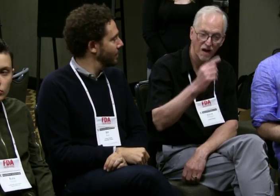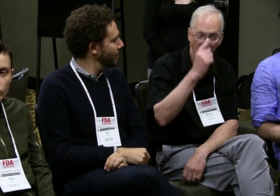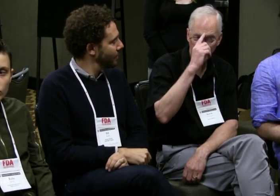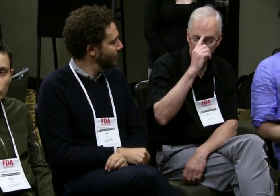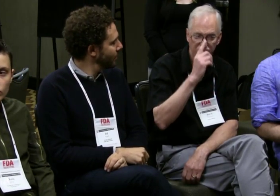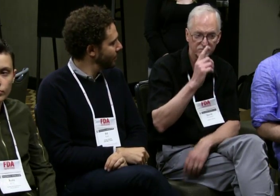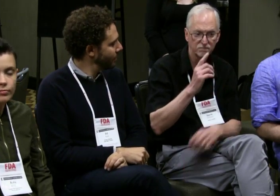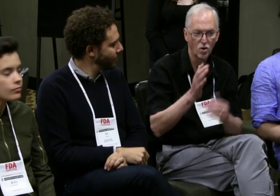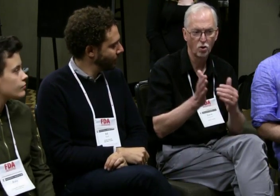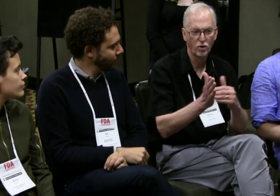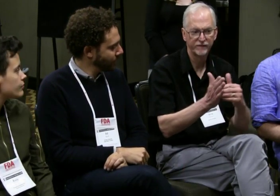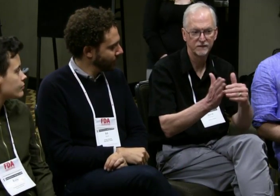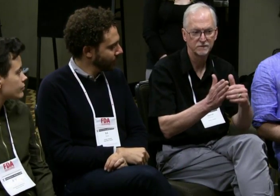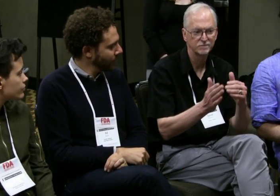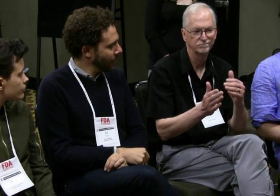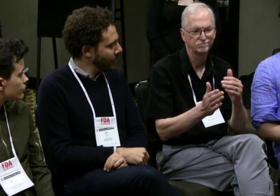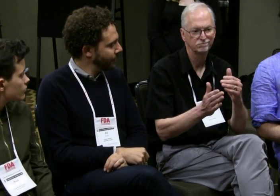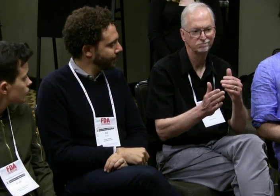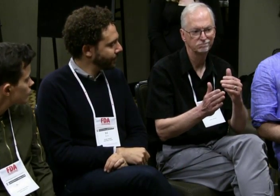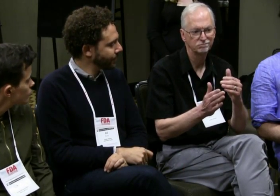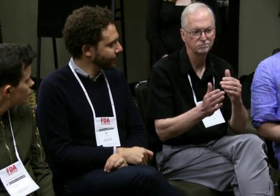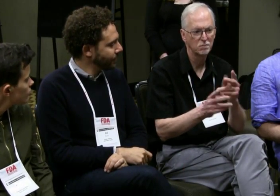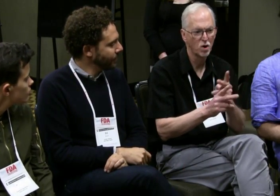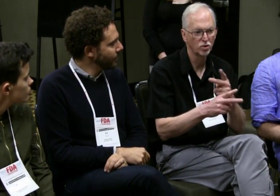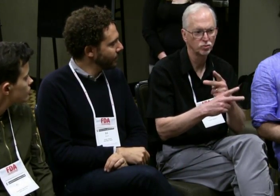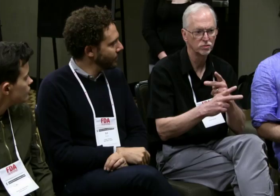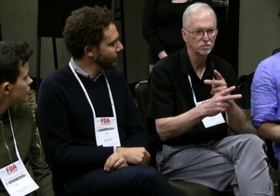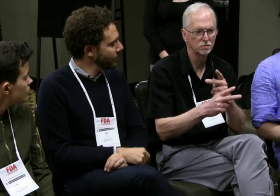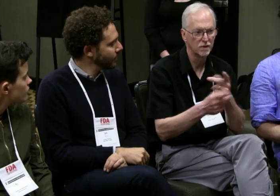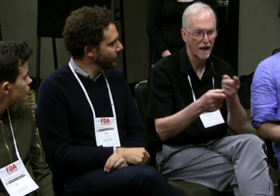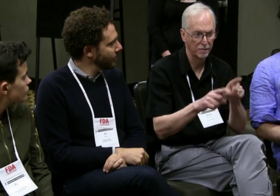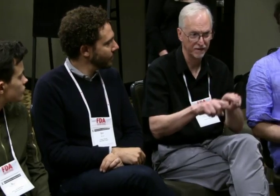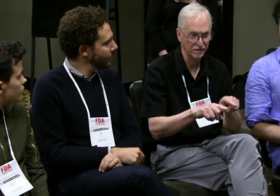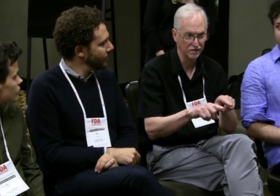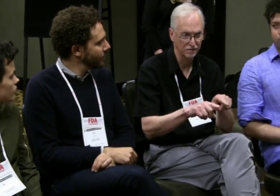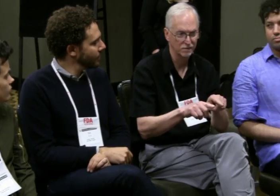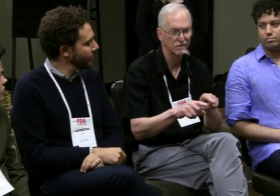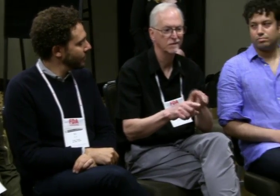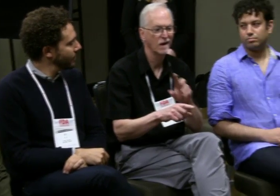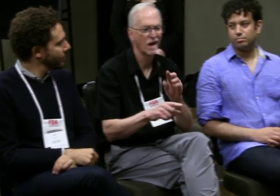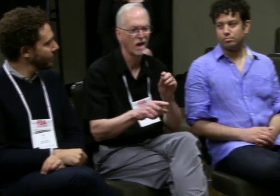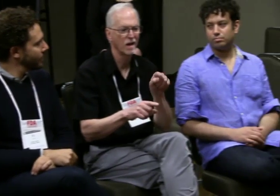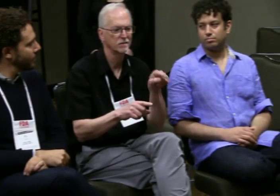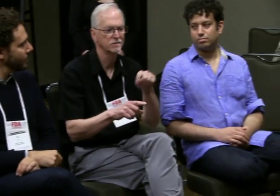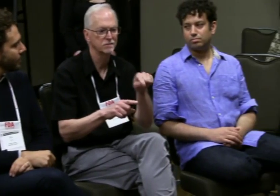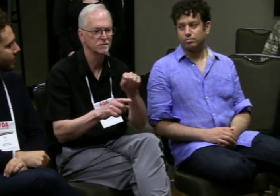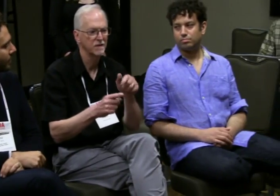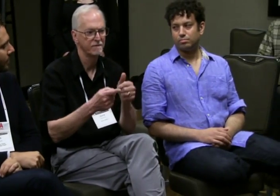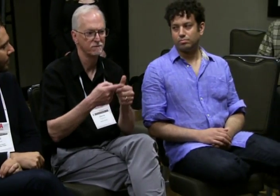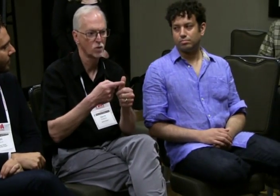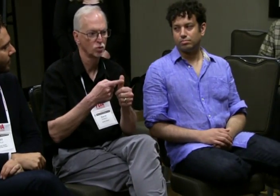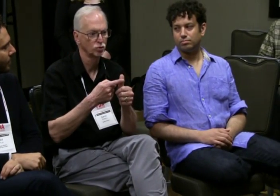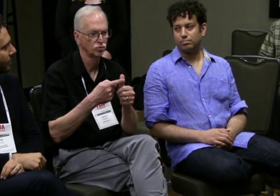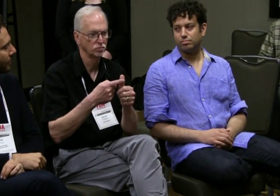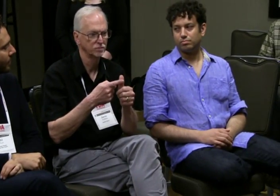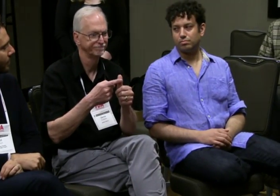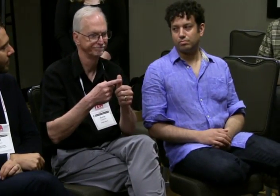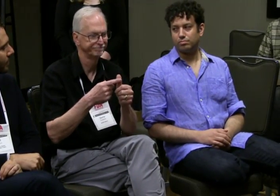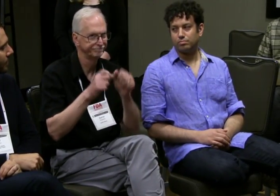the willingness. (translator) I think oftentimes during production, it happens often.